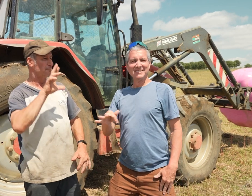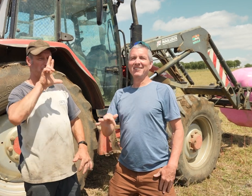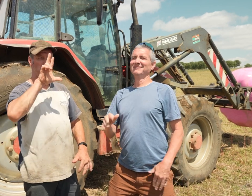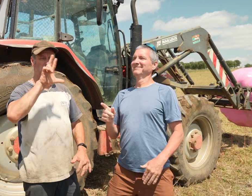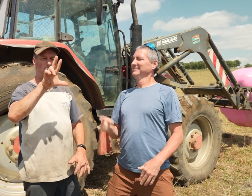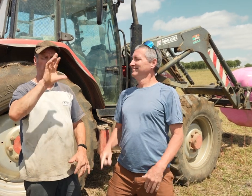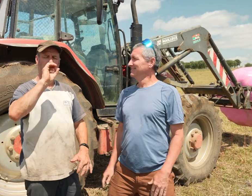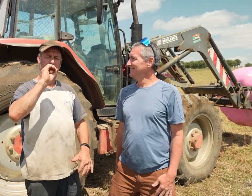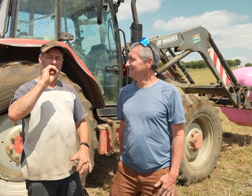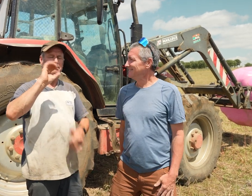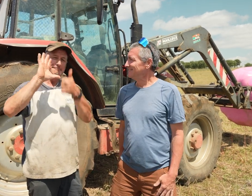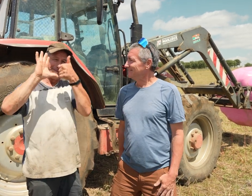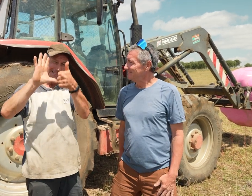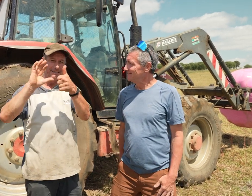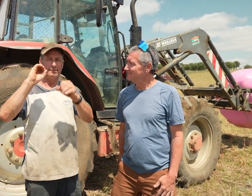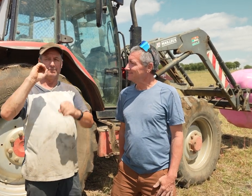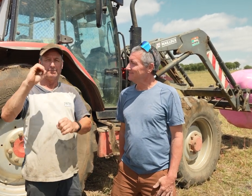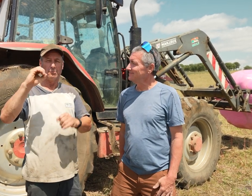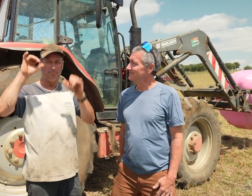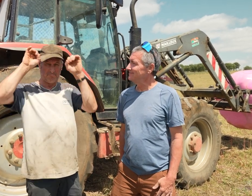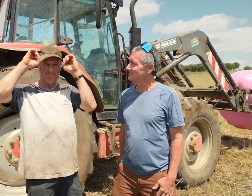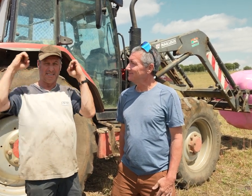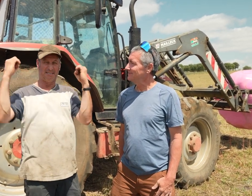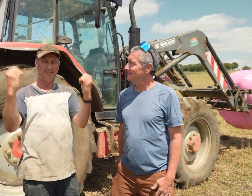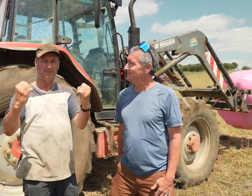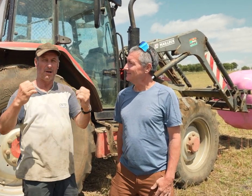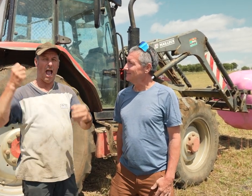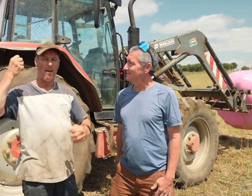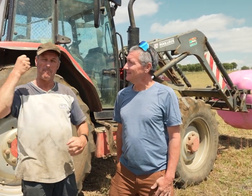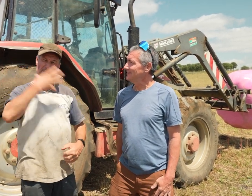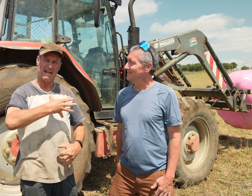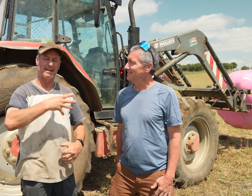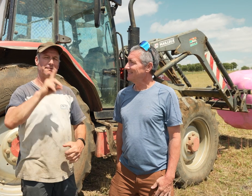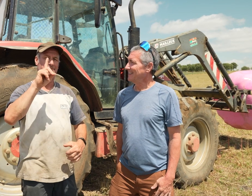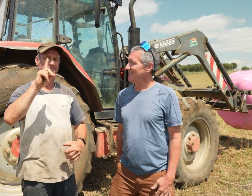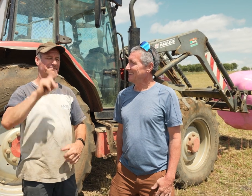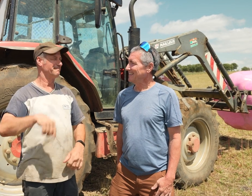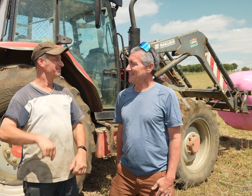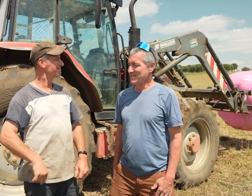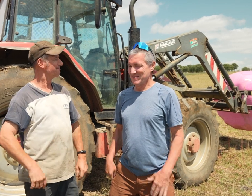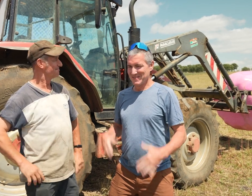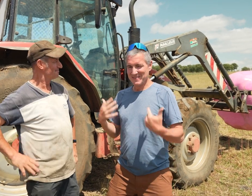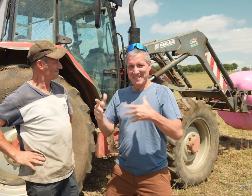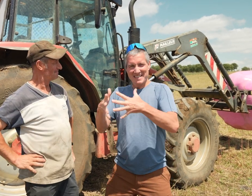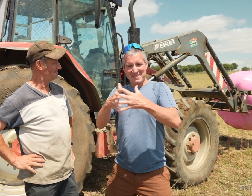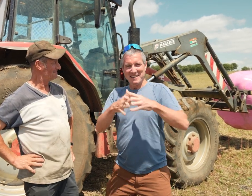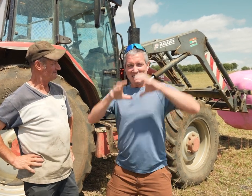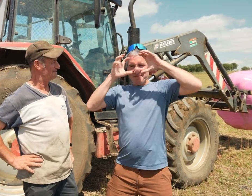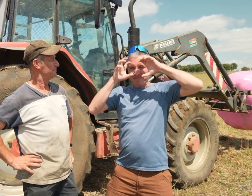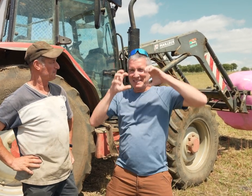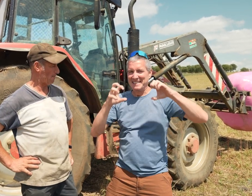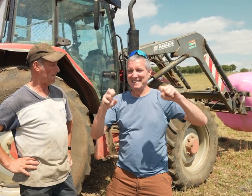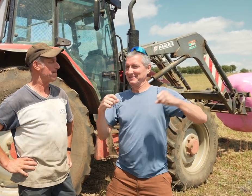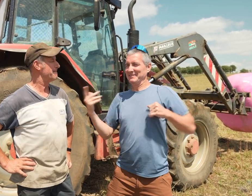I have 360 bison here. American bison, wow!